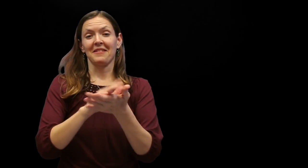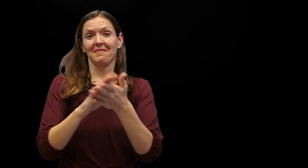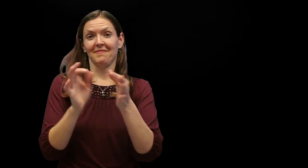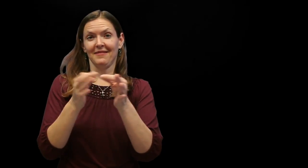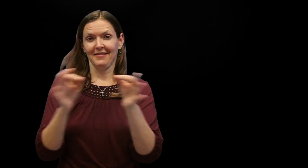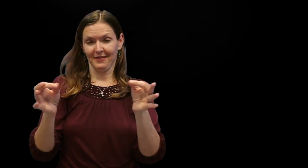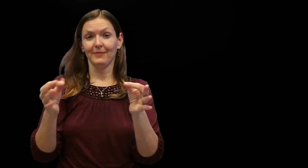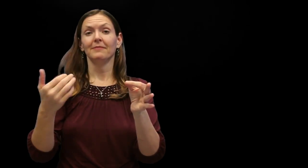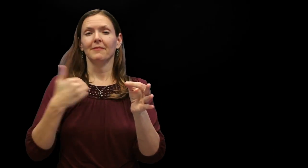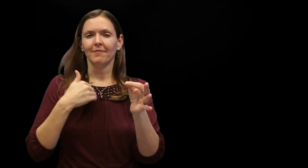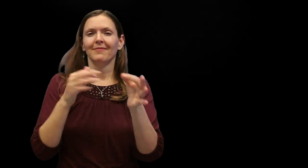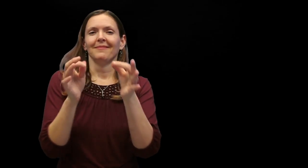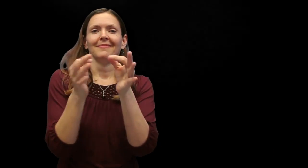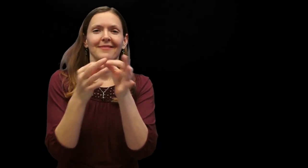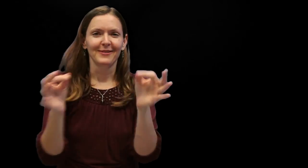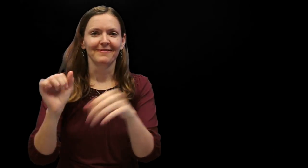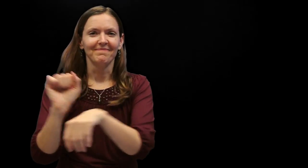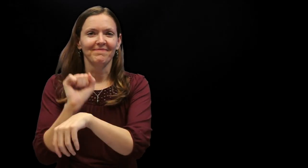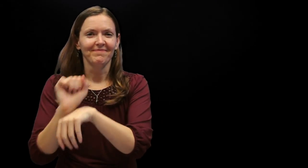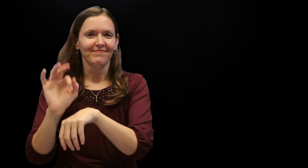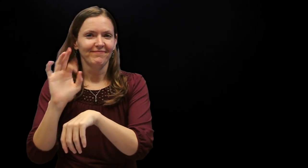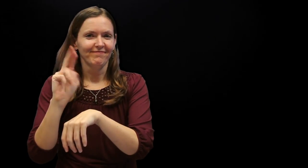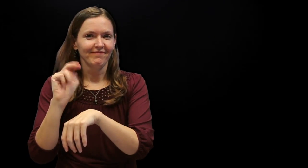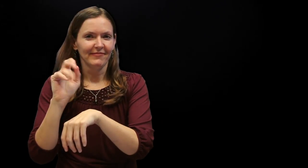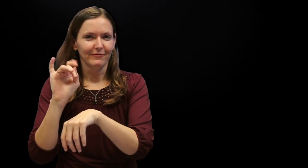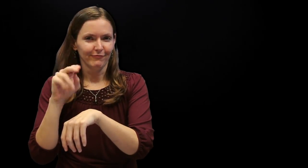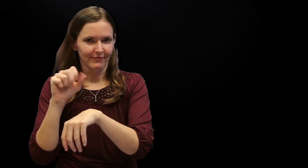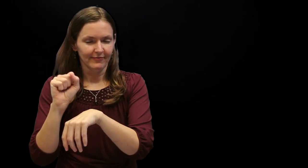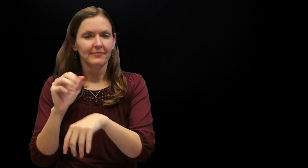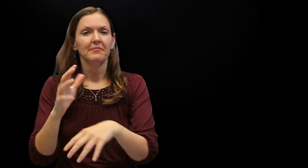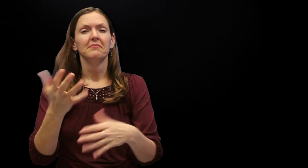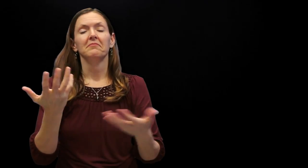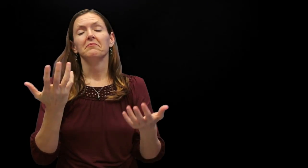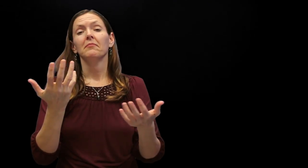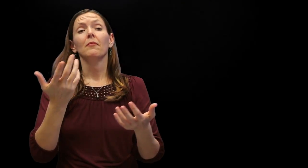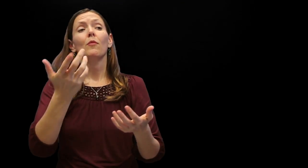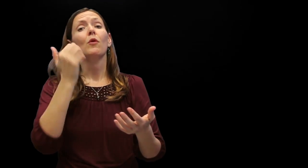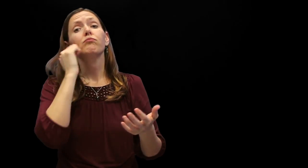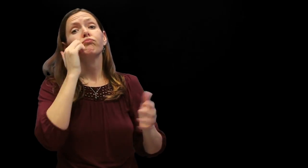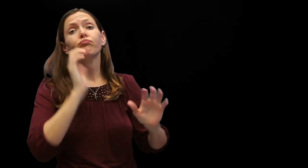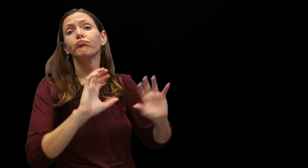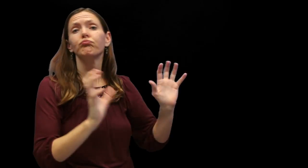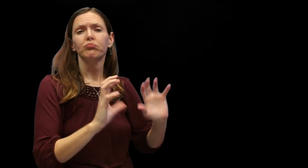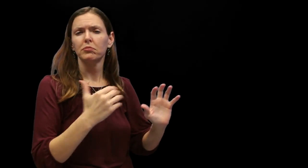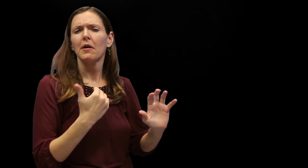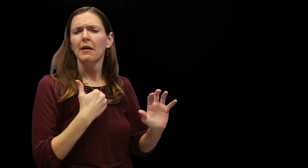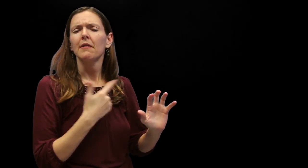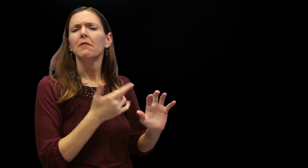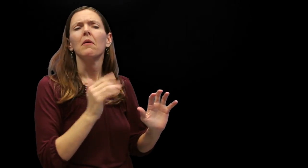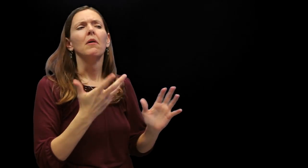Academic discourse incorporates specific language functions. Casual discourse incorporates specific